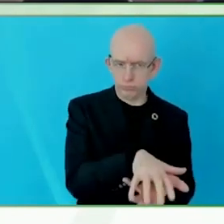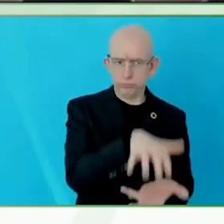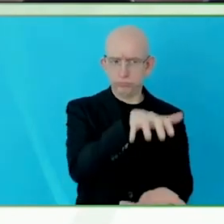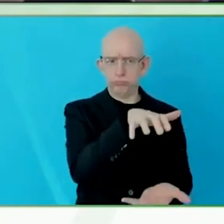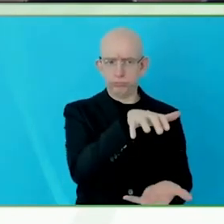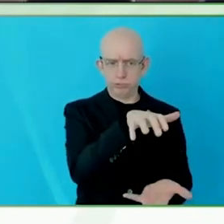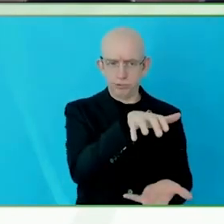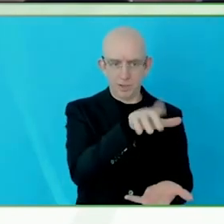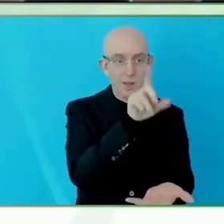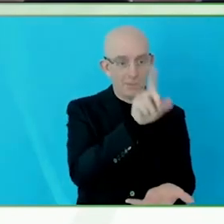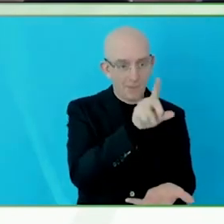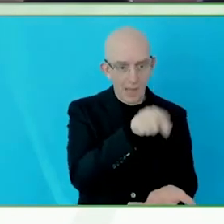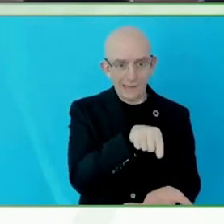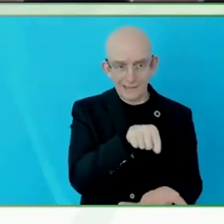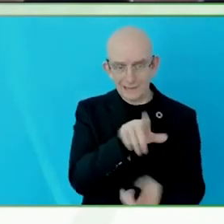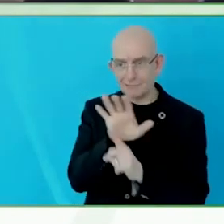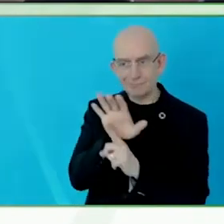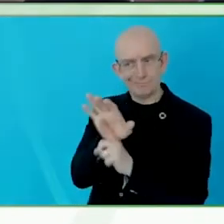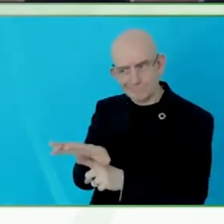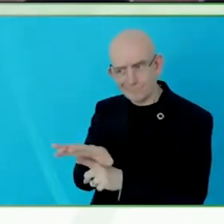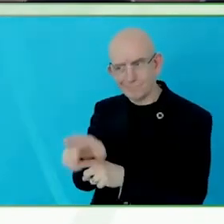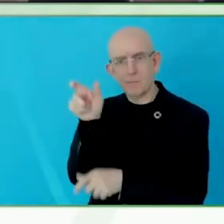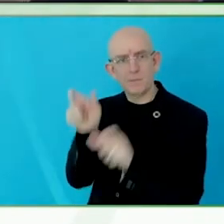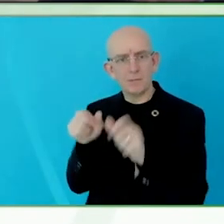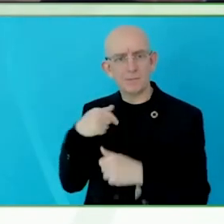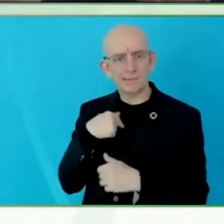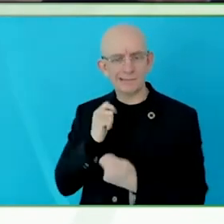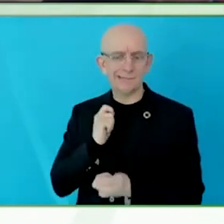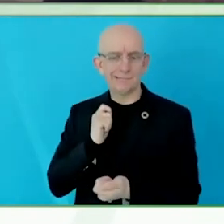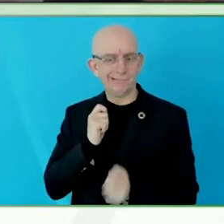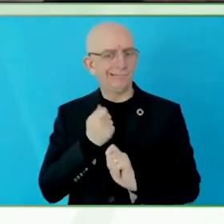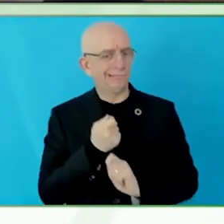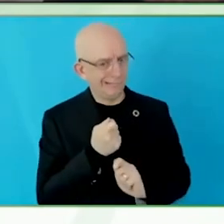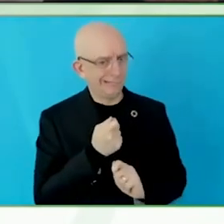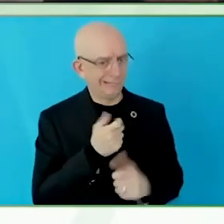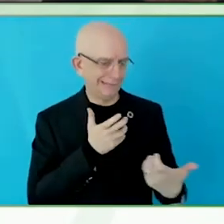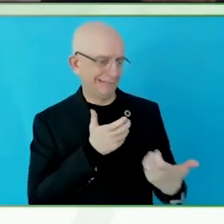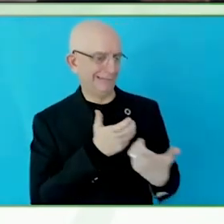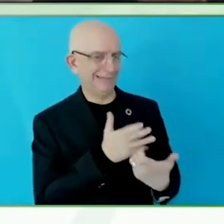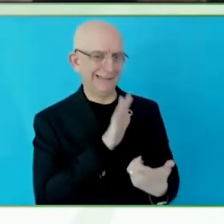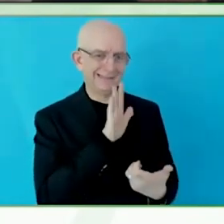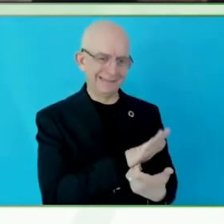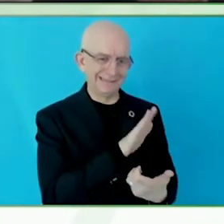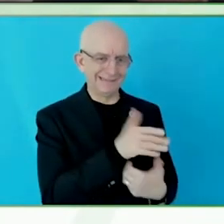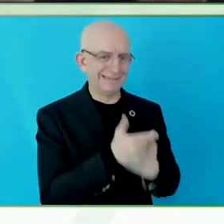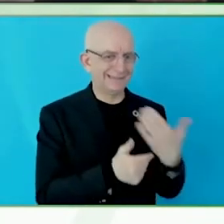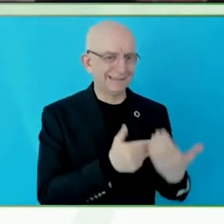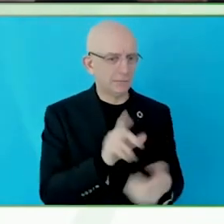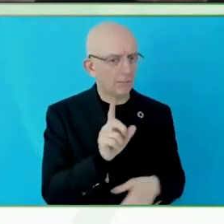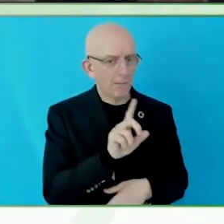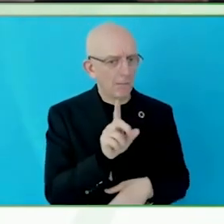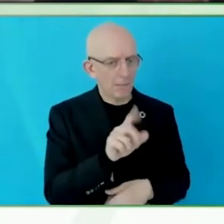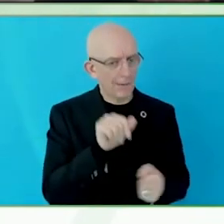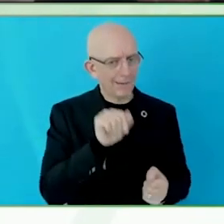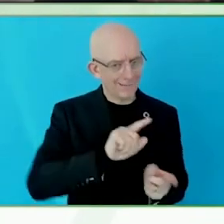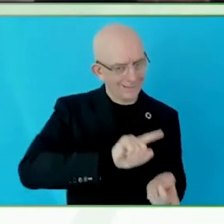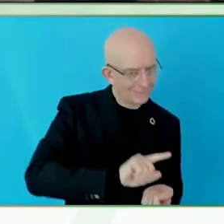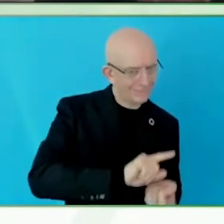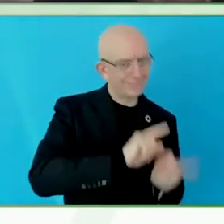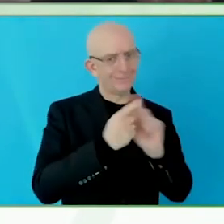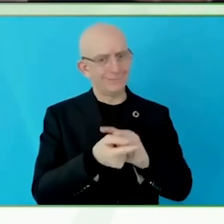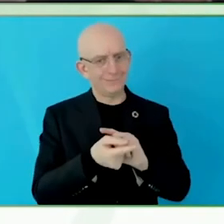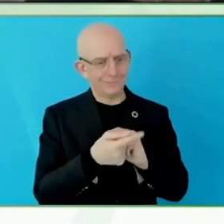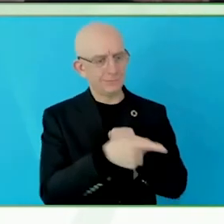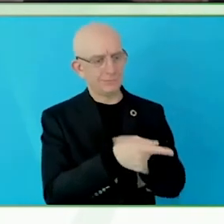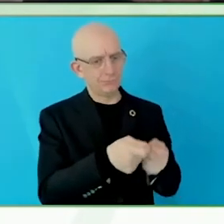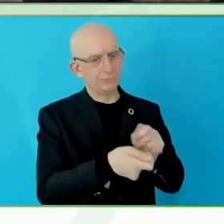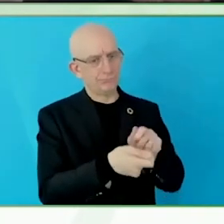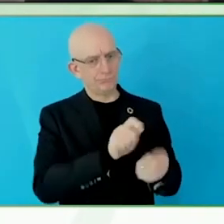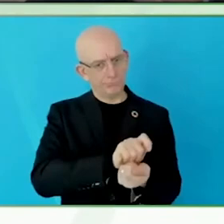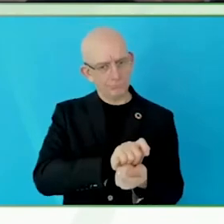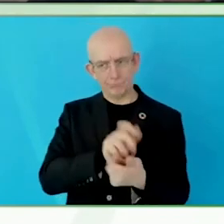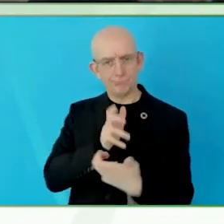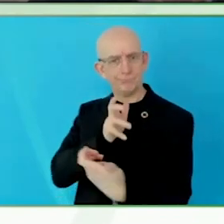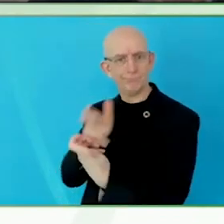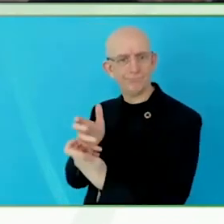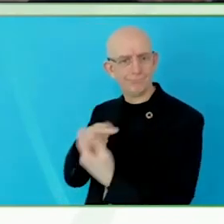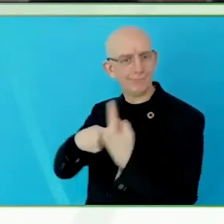Technology will have to adapt to the human performance styles, those